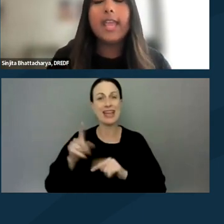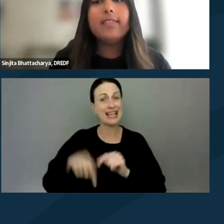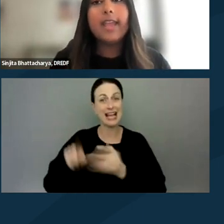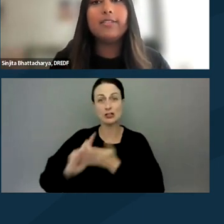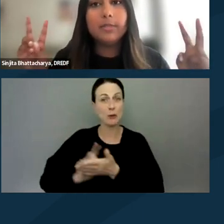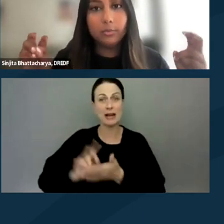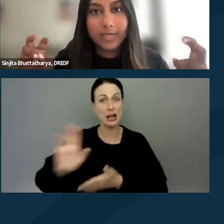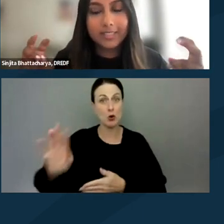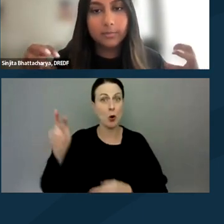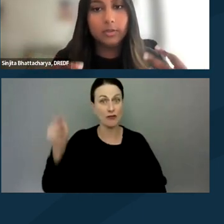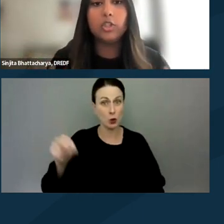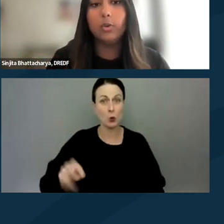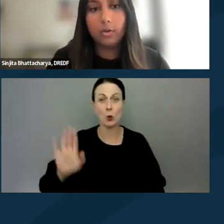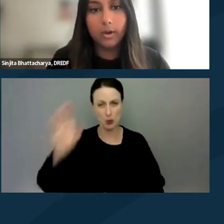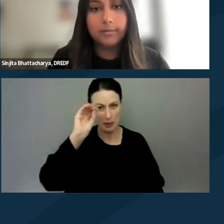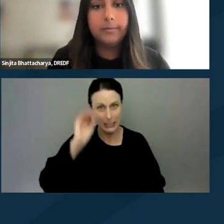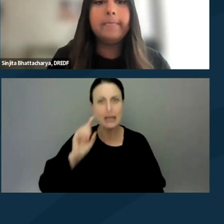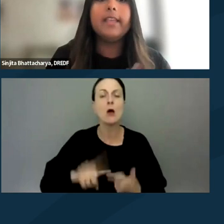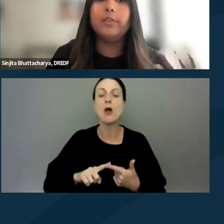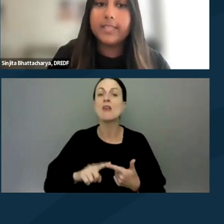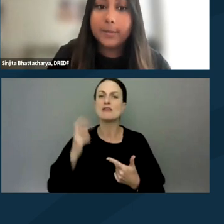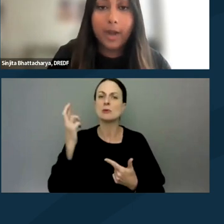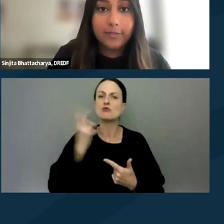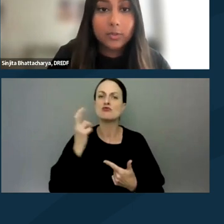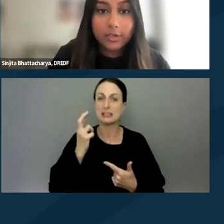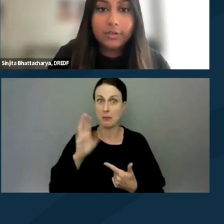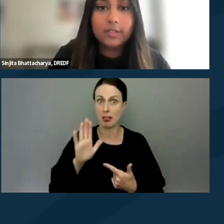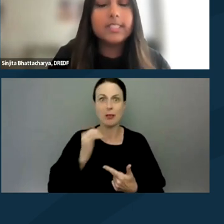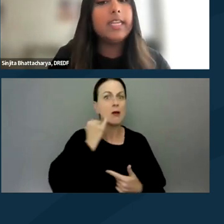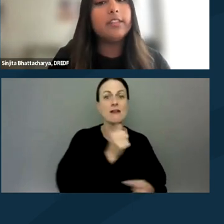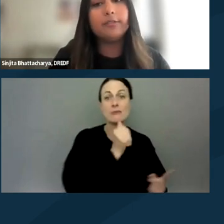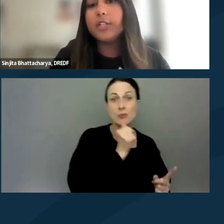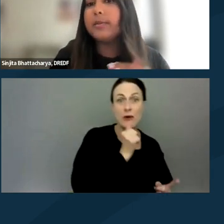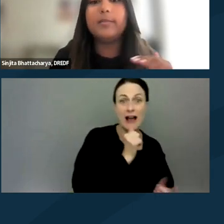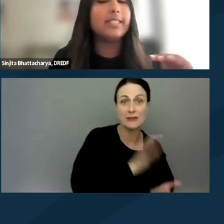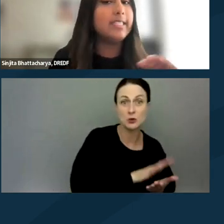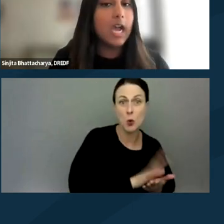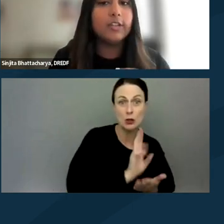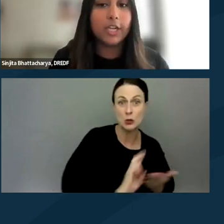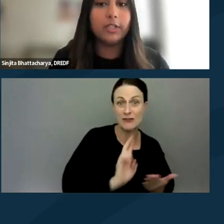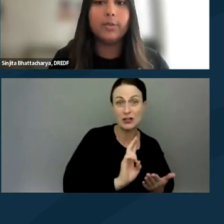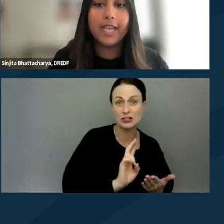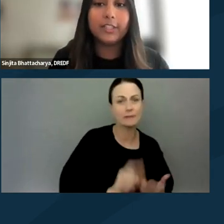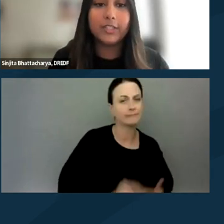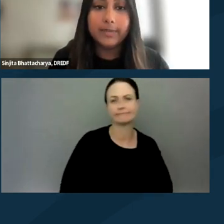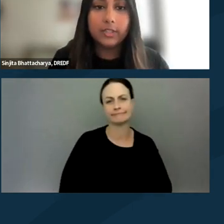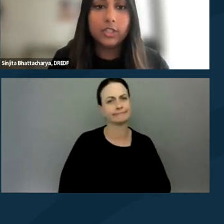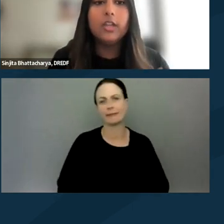and they have to be reasonable to a court. If you attend a private school or university, the First Amendment does not generally protect your speech.